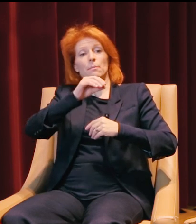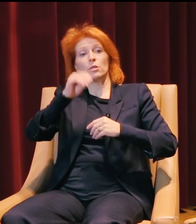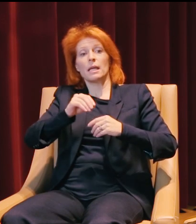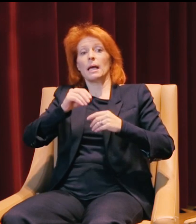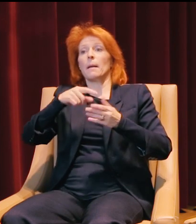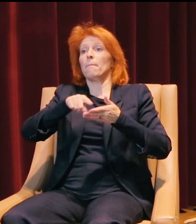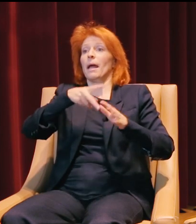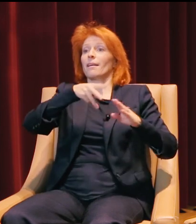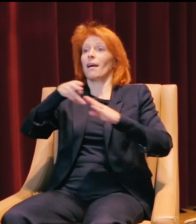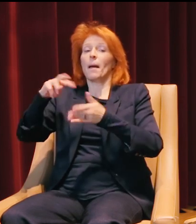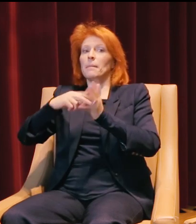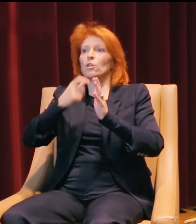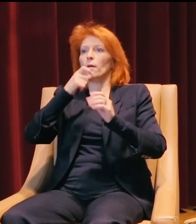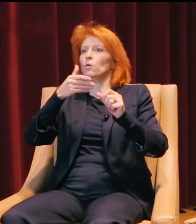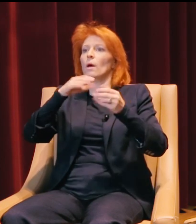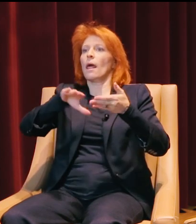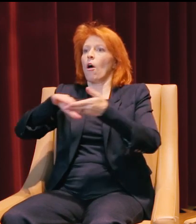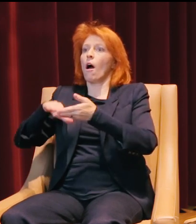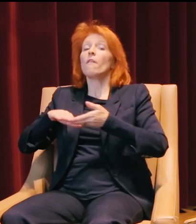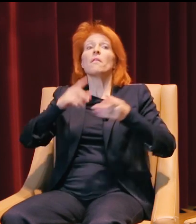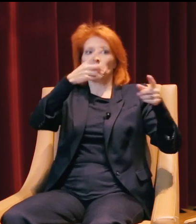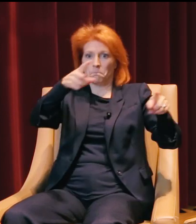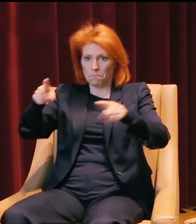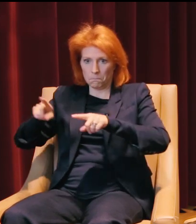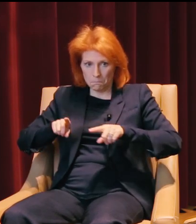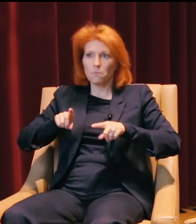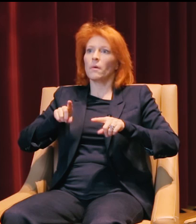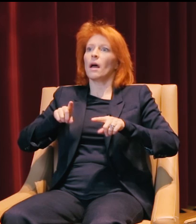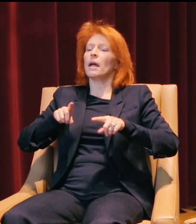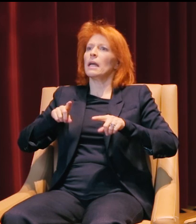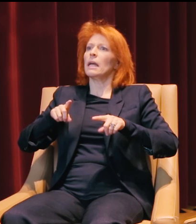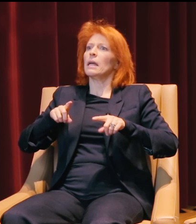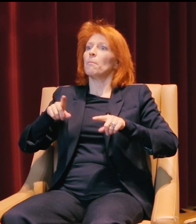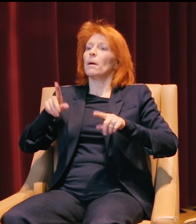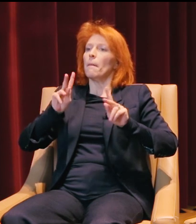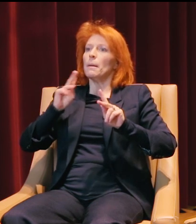"so nobody has to leave?", and they agreed. And seeing that empathy that he had for his team,